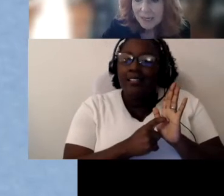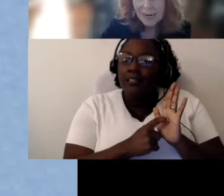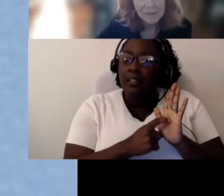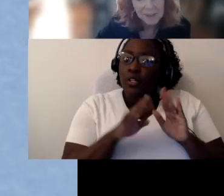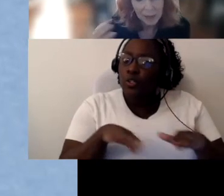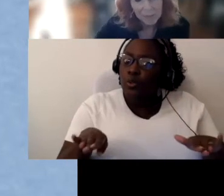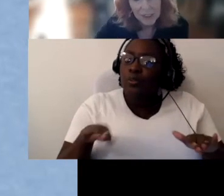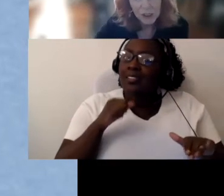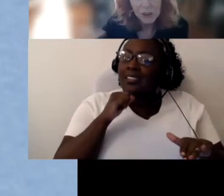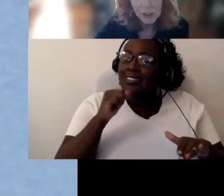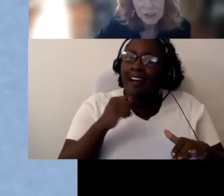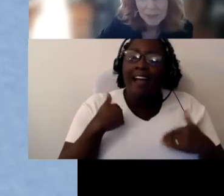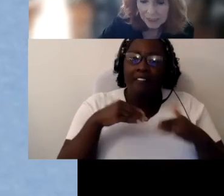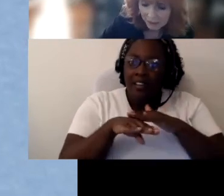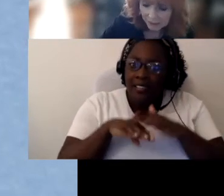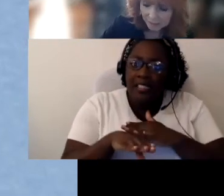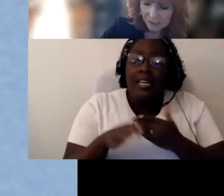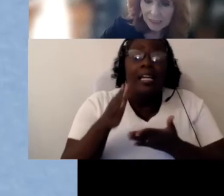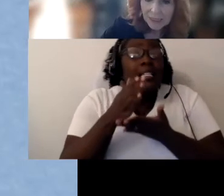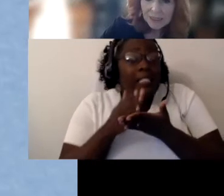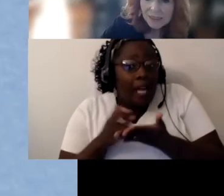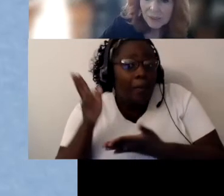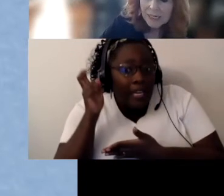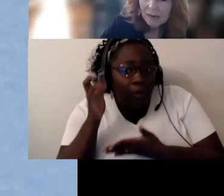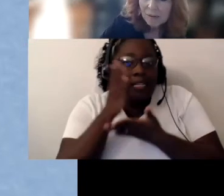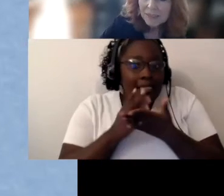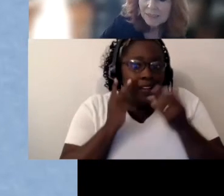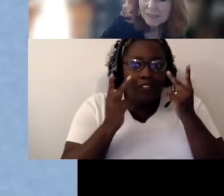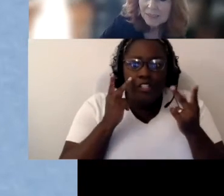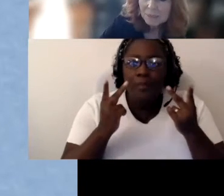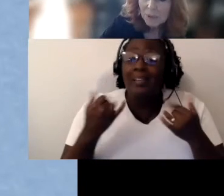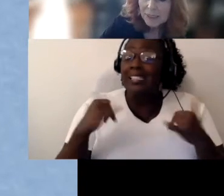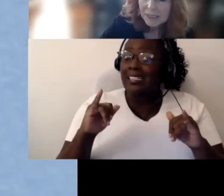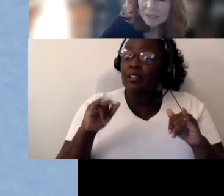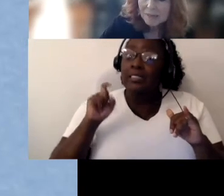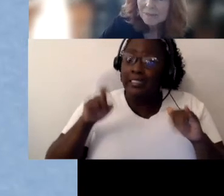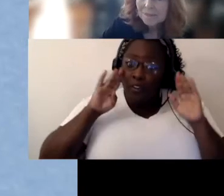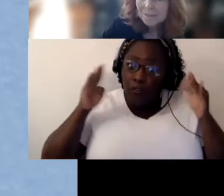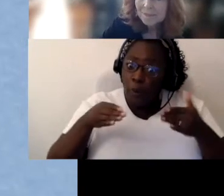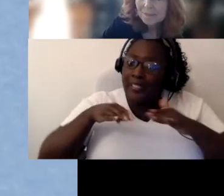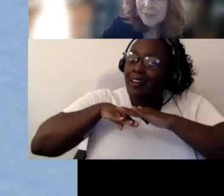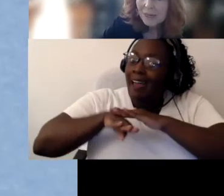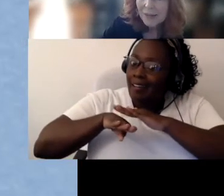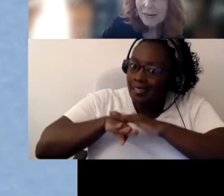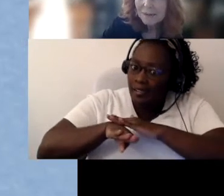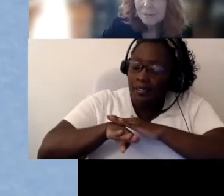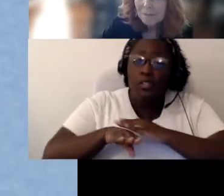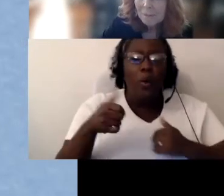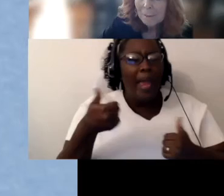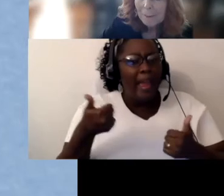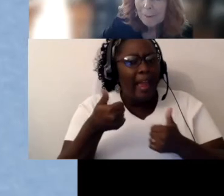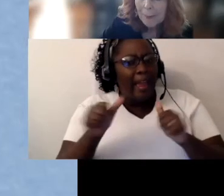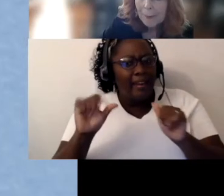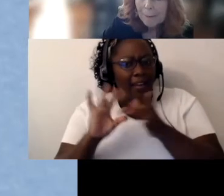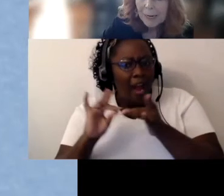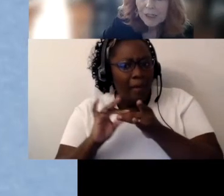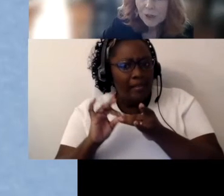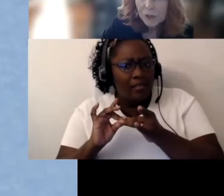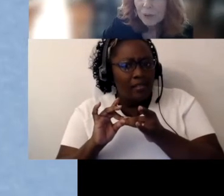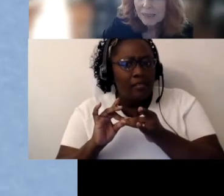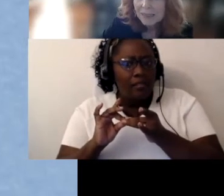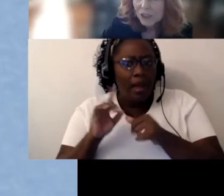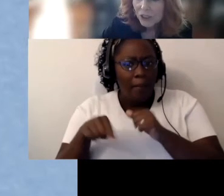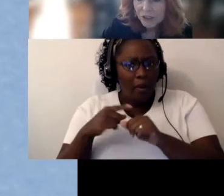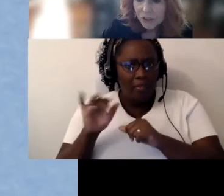have some vision or some hearing. So any comments at this point on that? I know you’re practitioners.